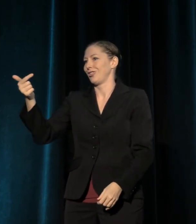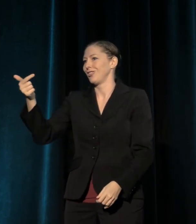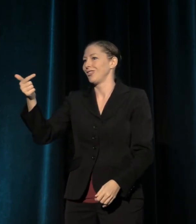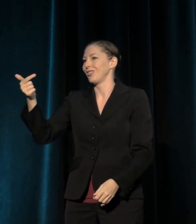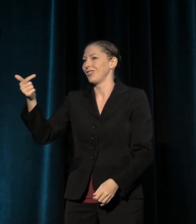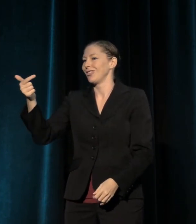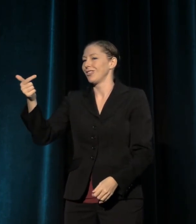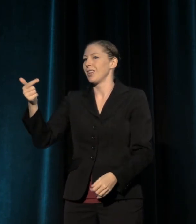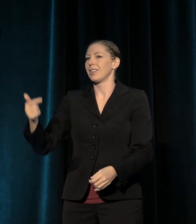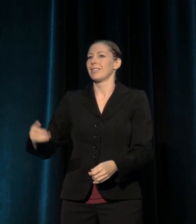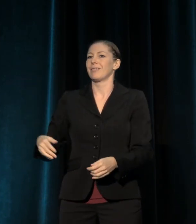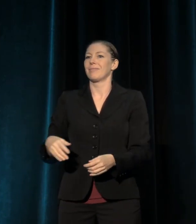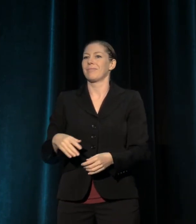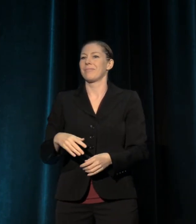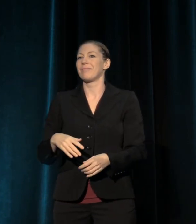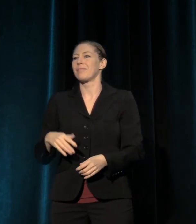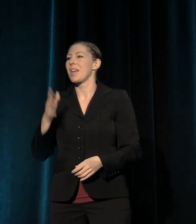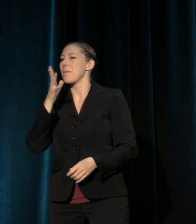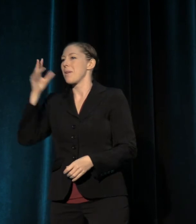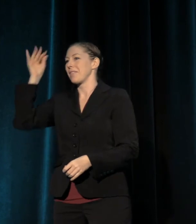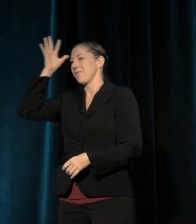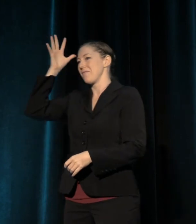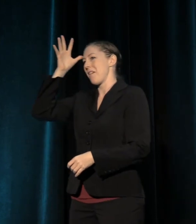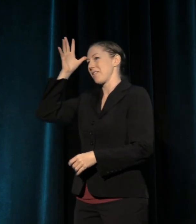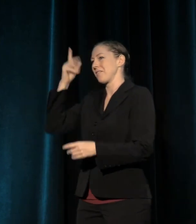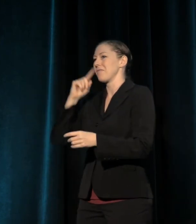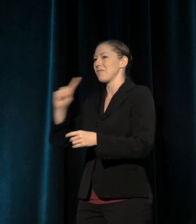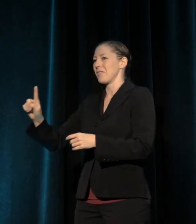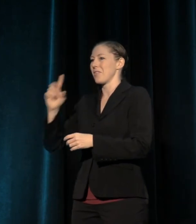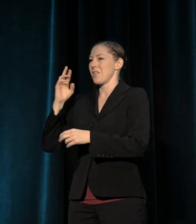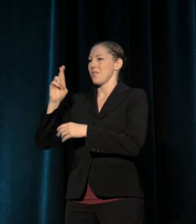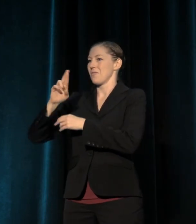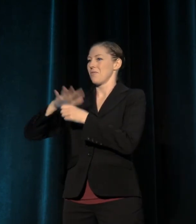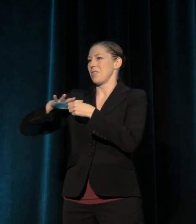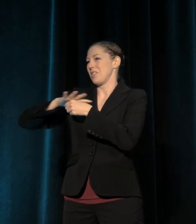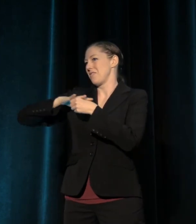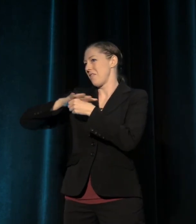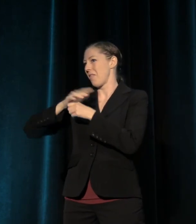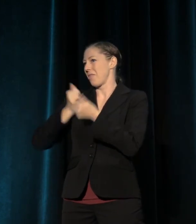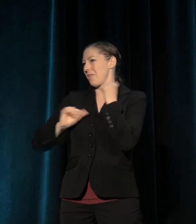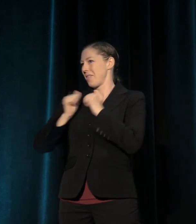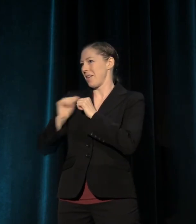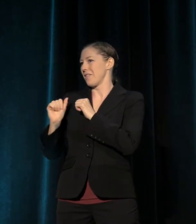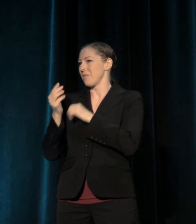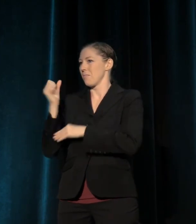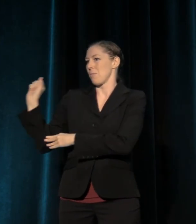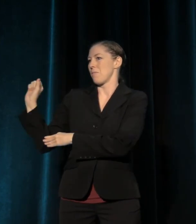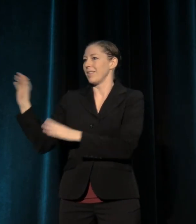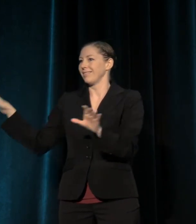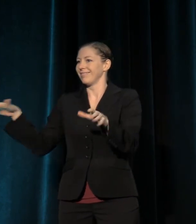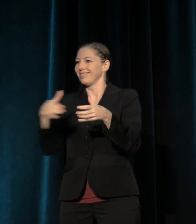The mothers and fathers of the regional theater movement many years ago created TCG.